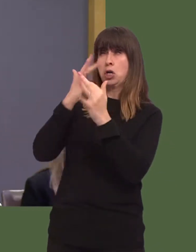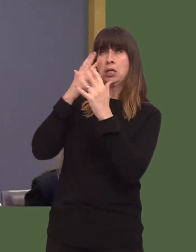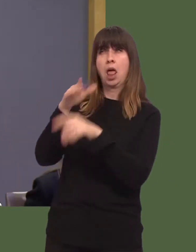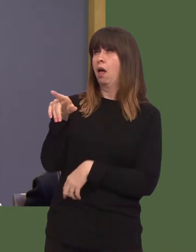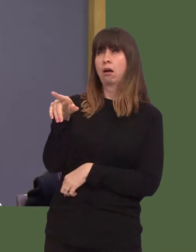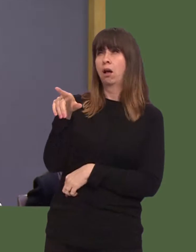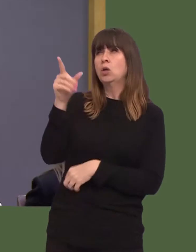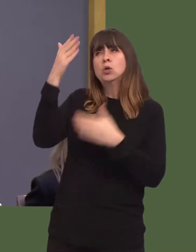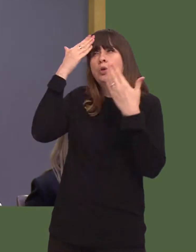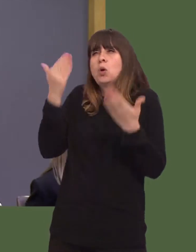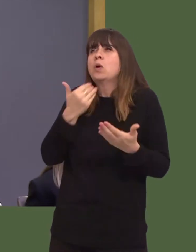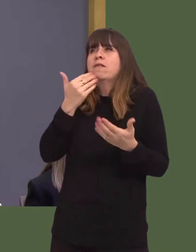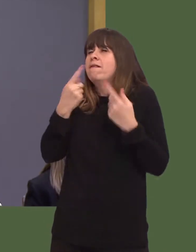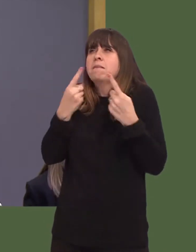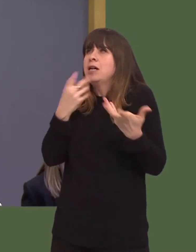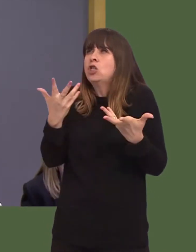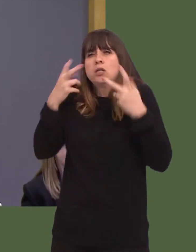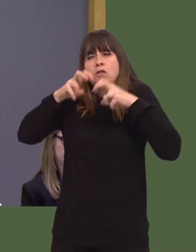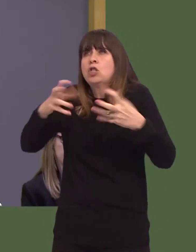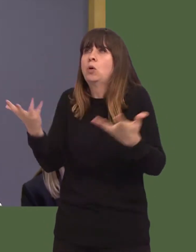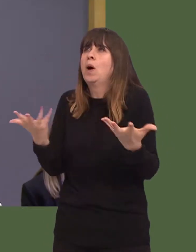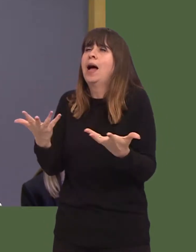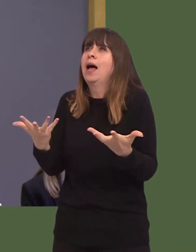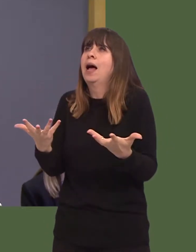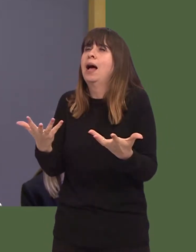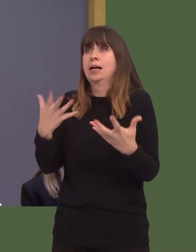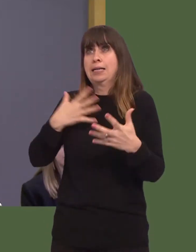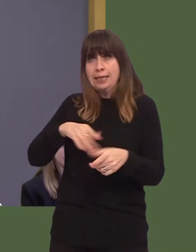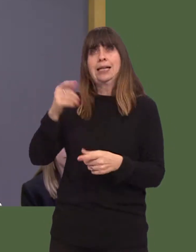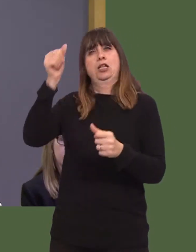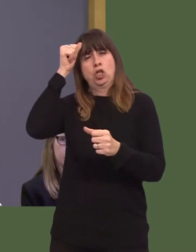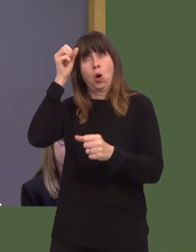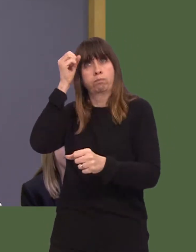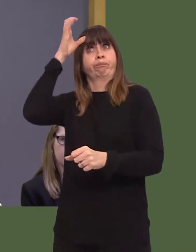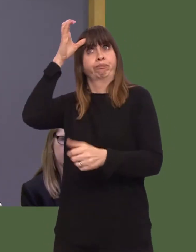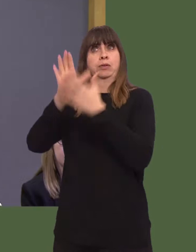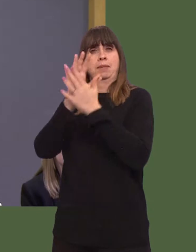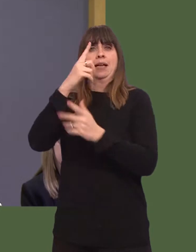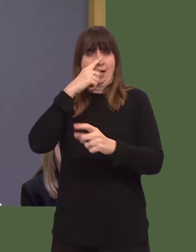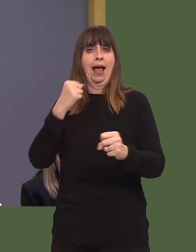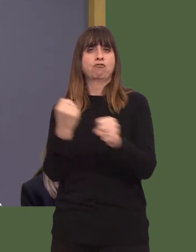aboutÖrough sleeping to be able to fix it.í Jeremy Miles: They also highlight the comparative lack of Housing First accommodation in Wales.